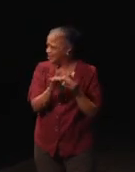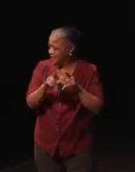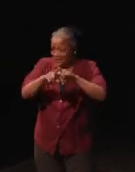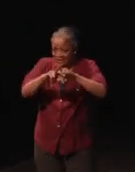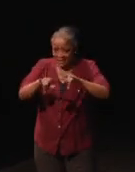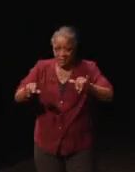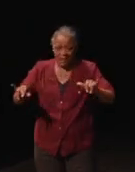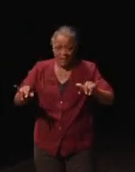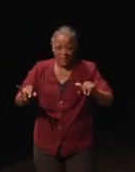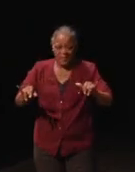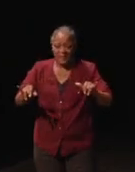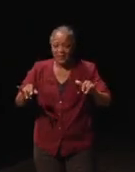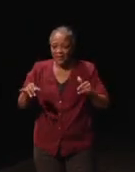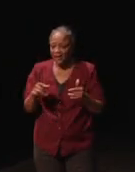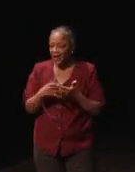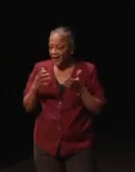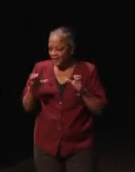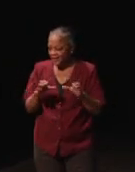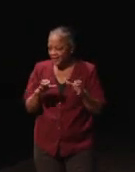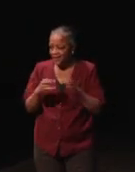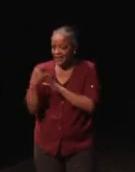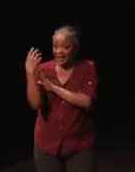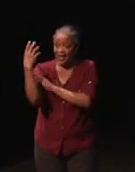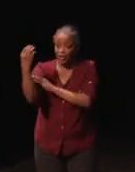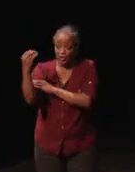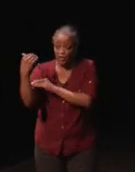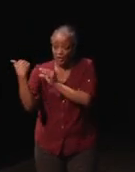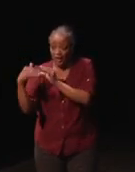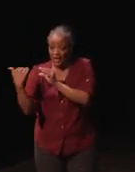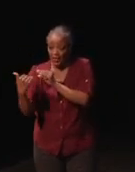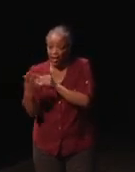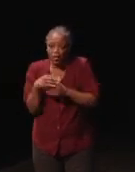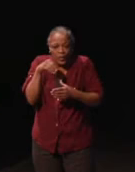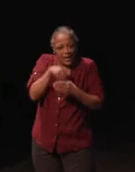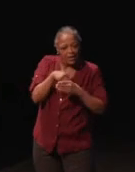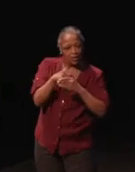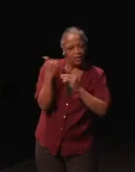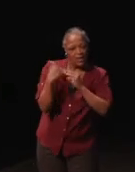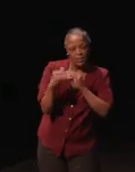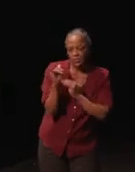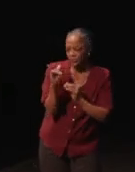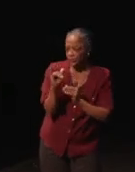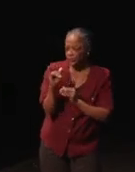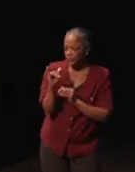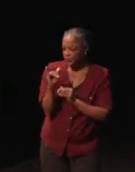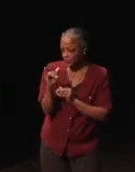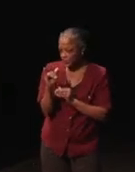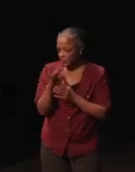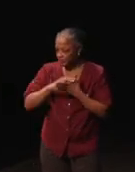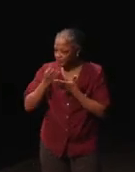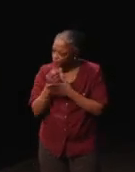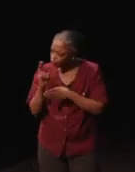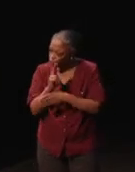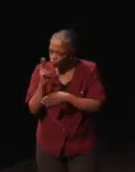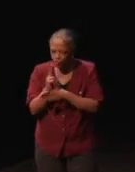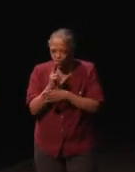did the external email, I made an internal version as well. And I used that to try to